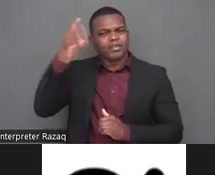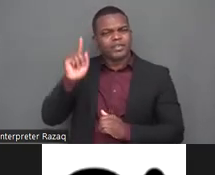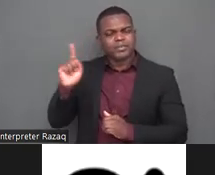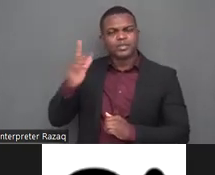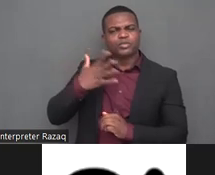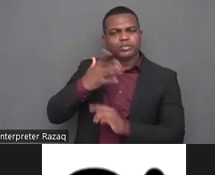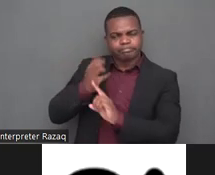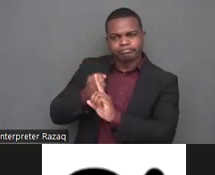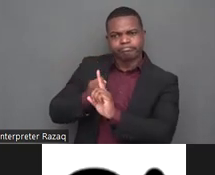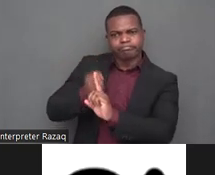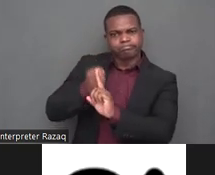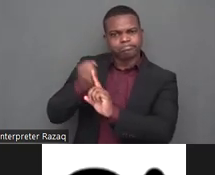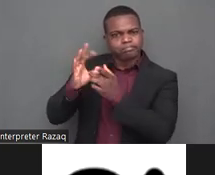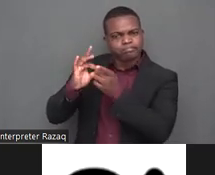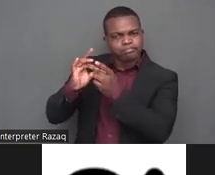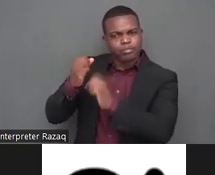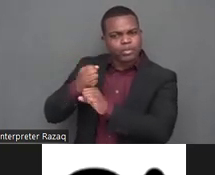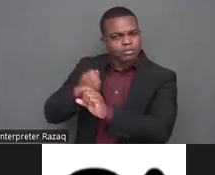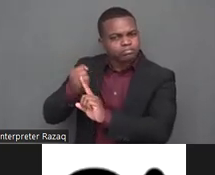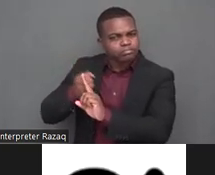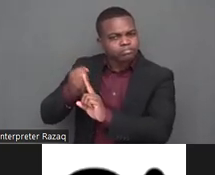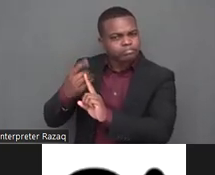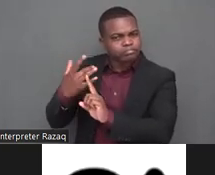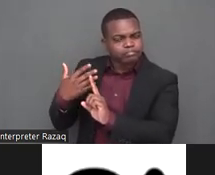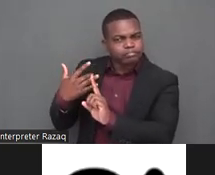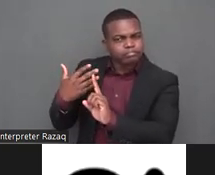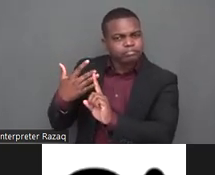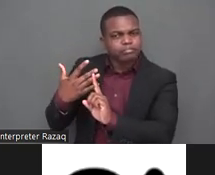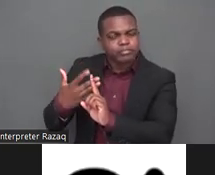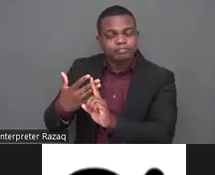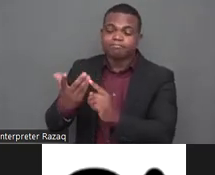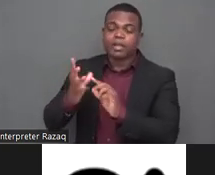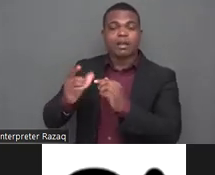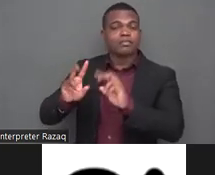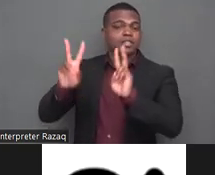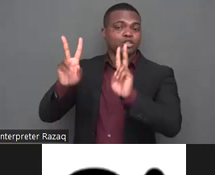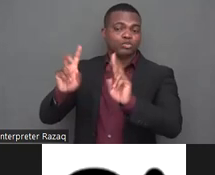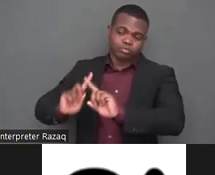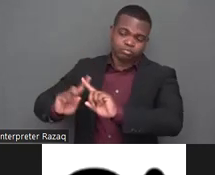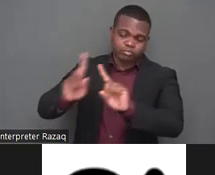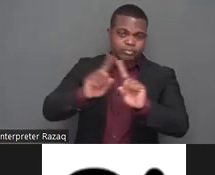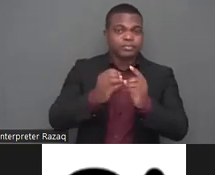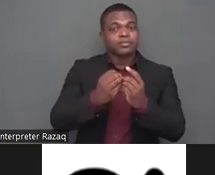i would like to share relating to the what we found our findings in the local levels